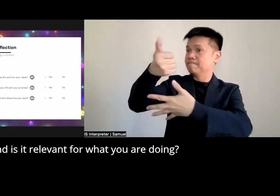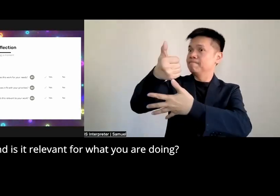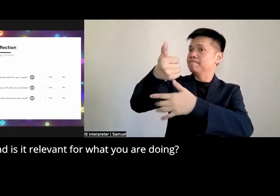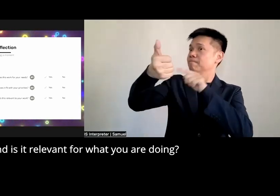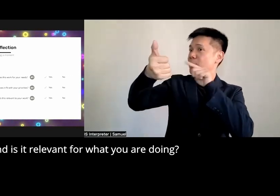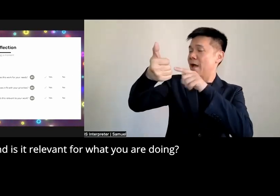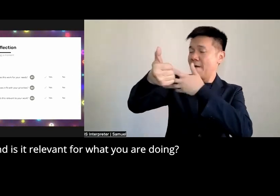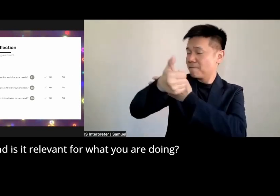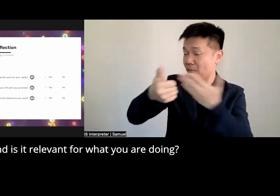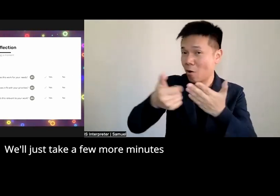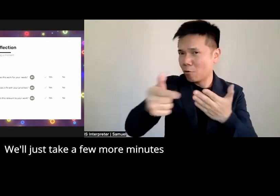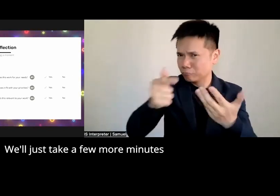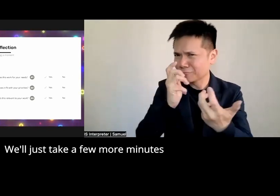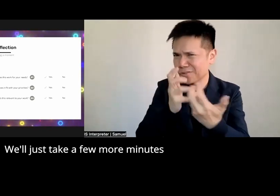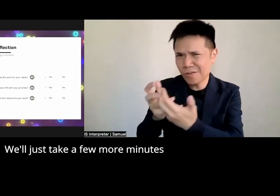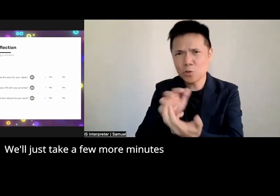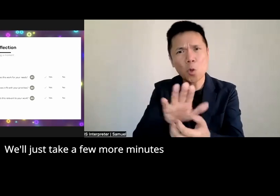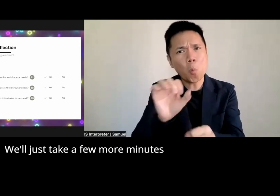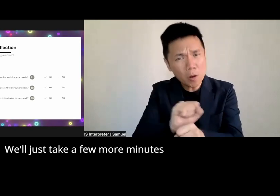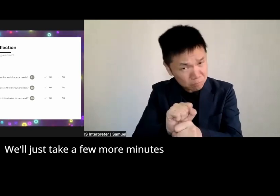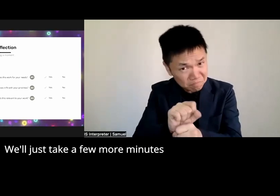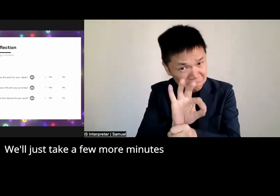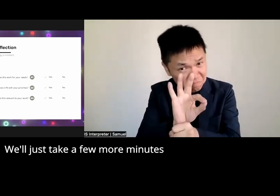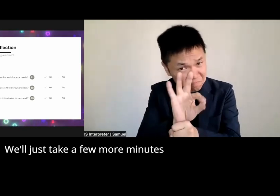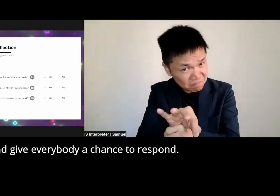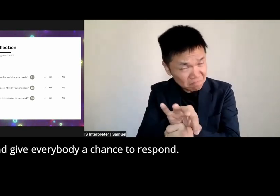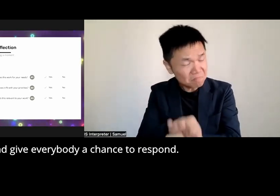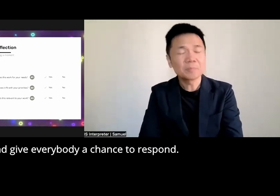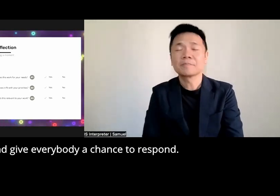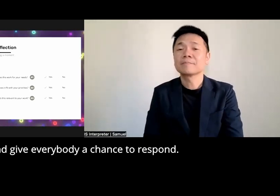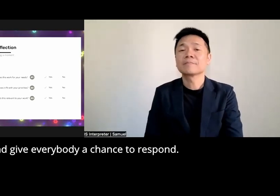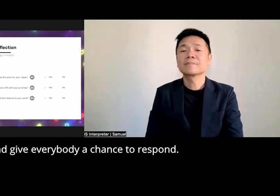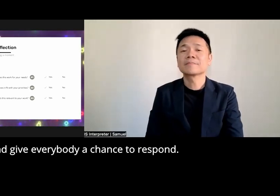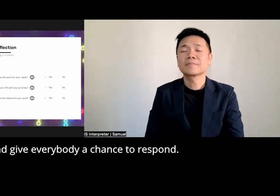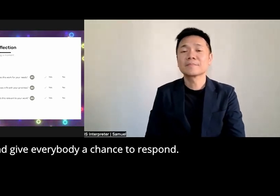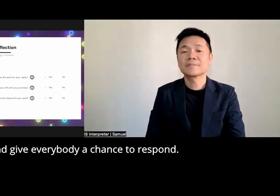what you are doing we'll just take a few more minutes and give everybody a chance to respond